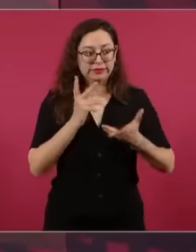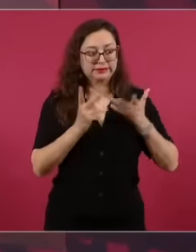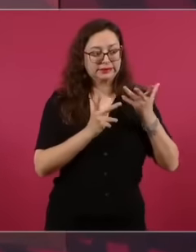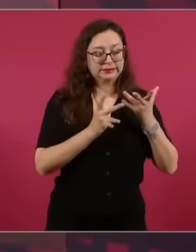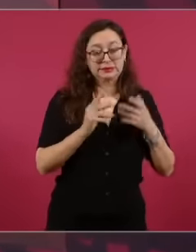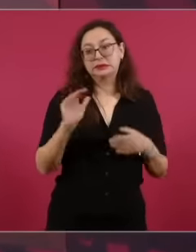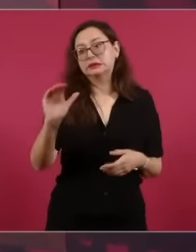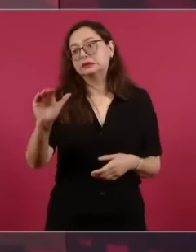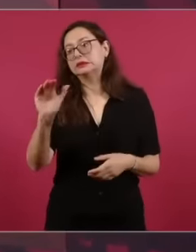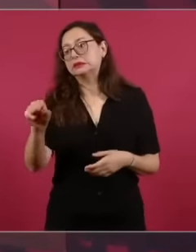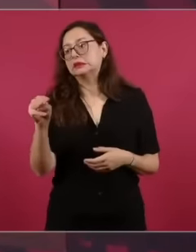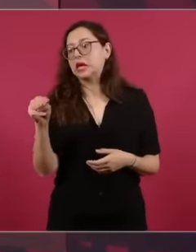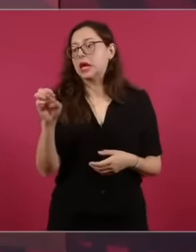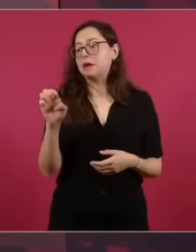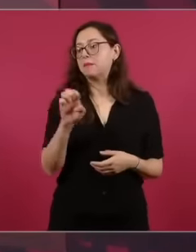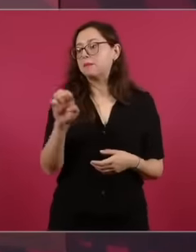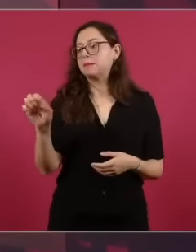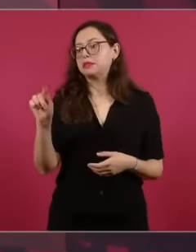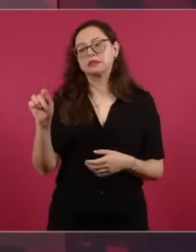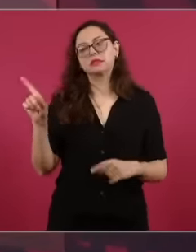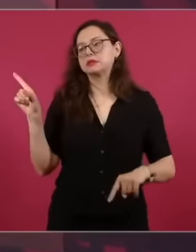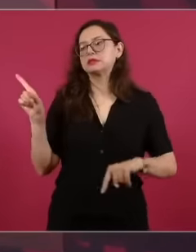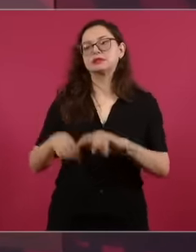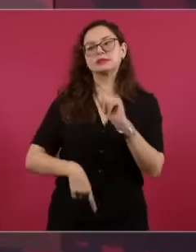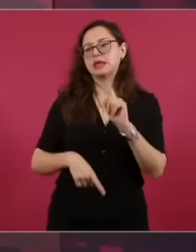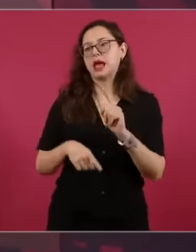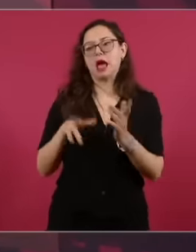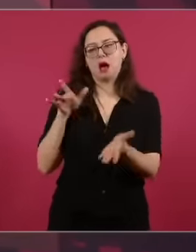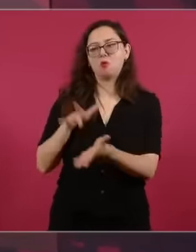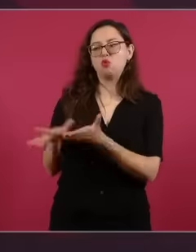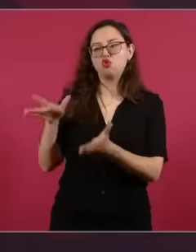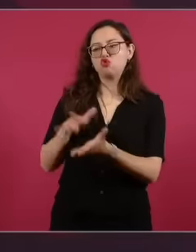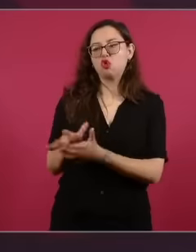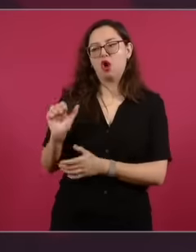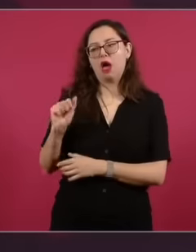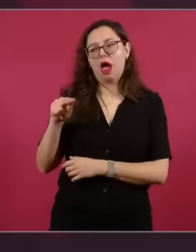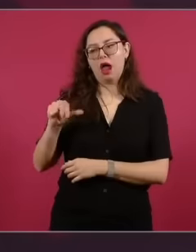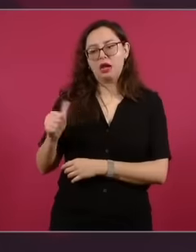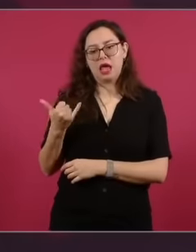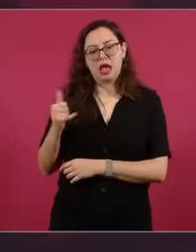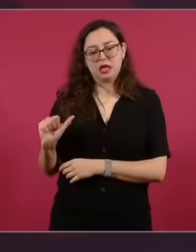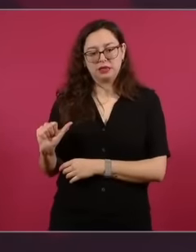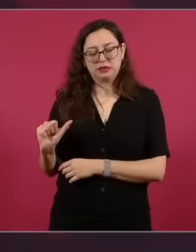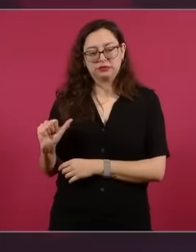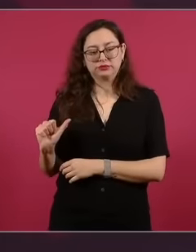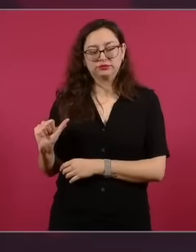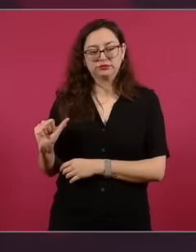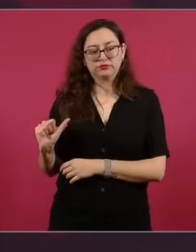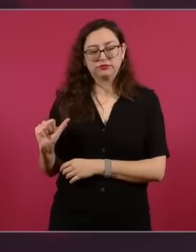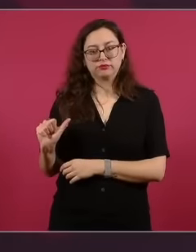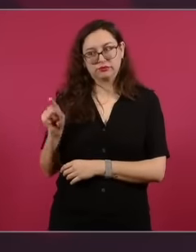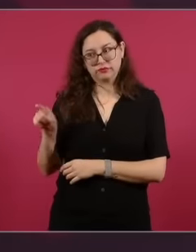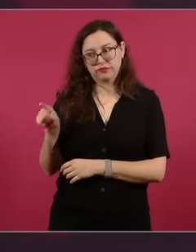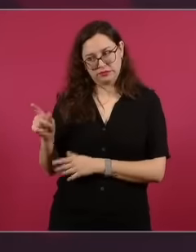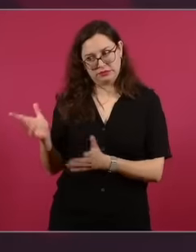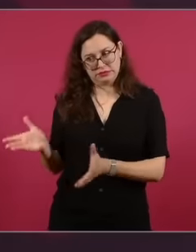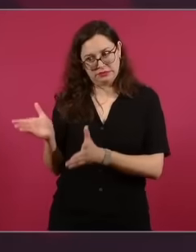because Anaya